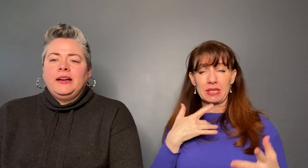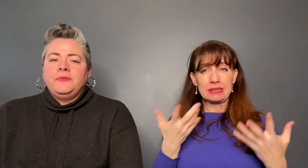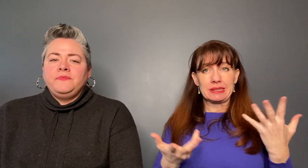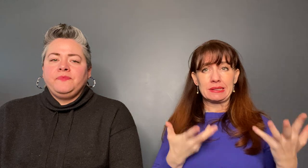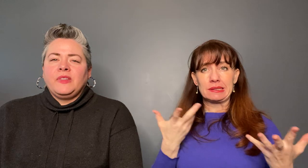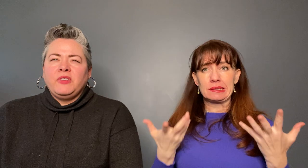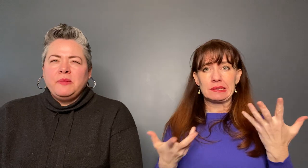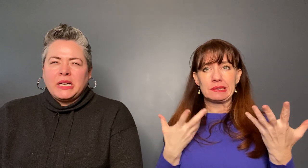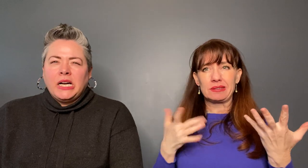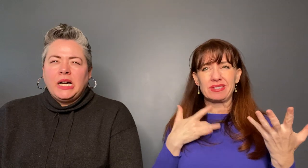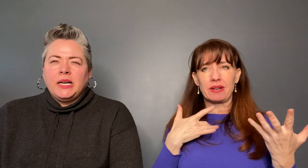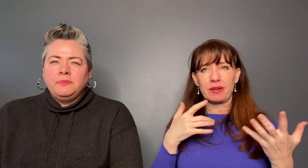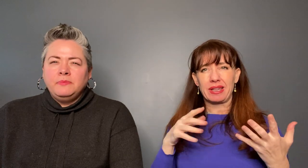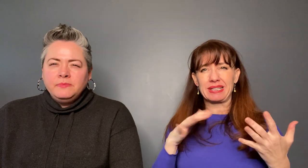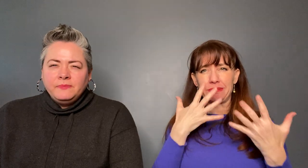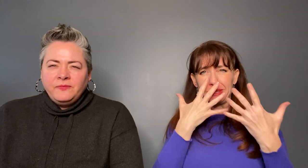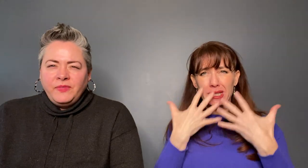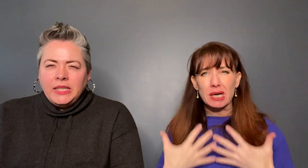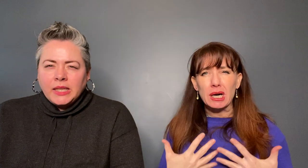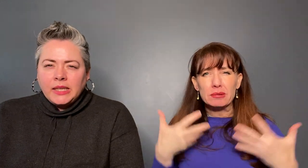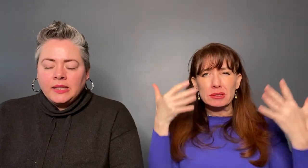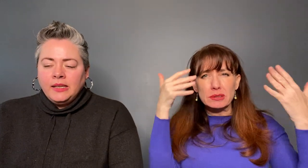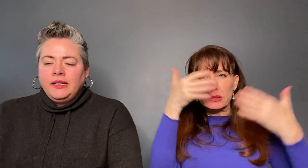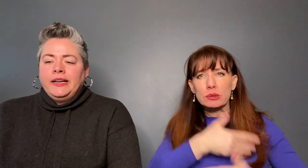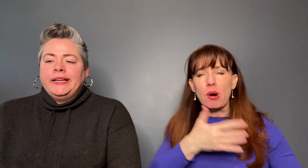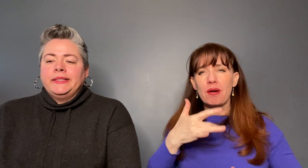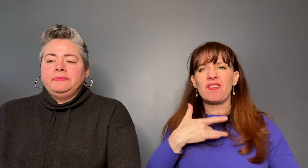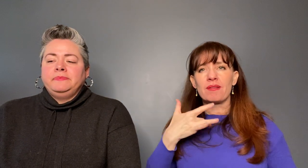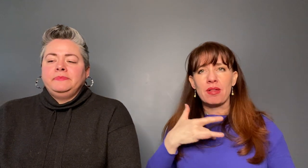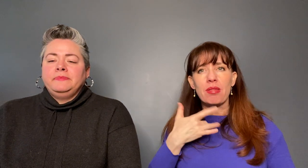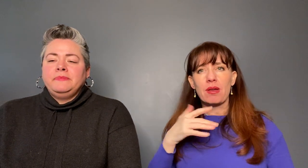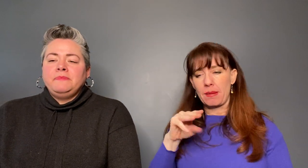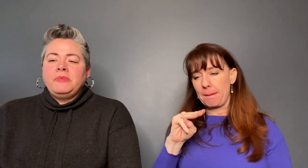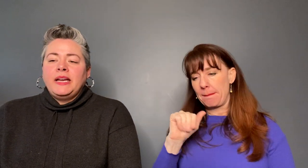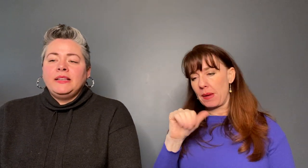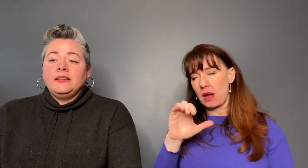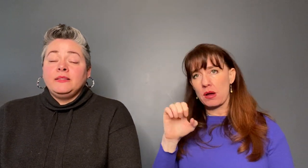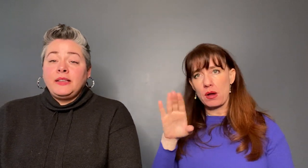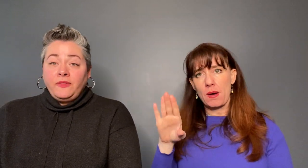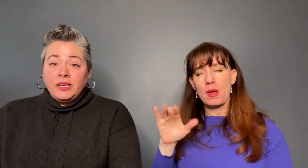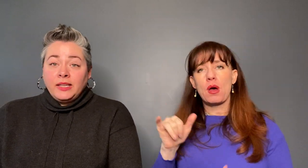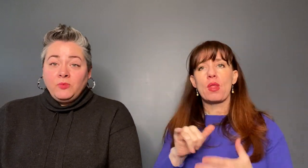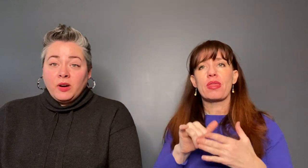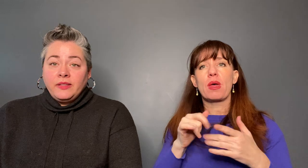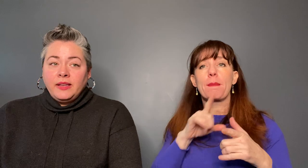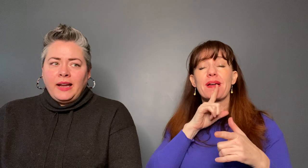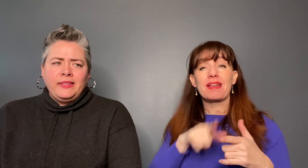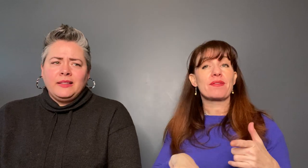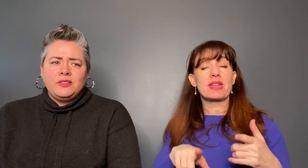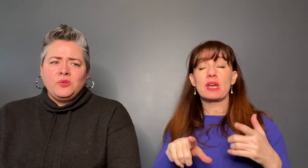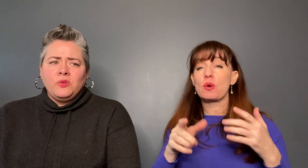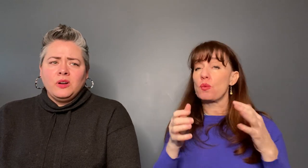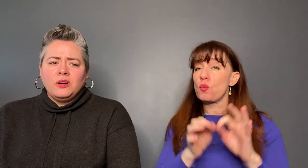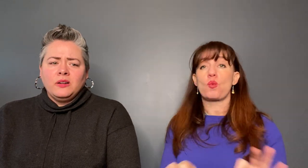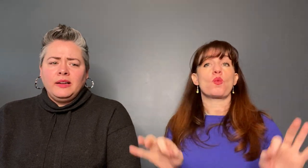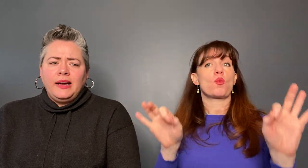that just has a very macbre feeling but definitely worth it. I think the tour